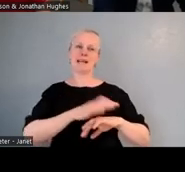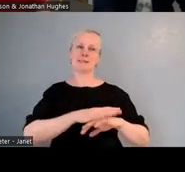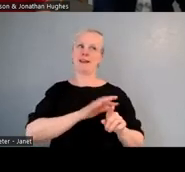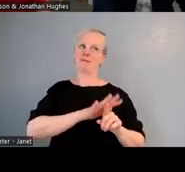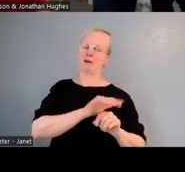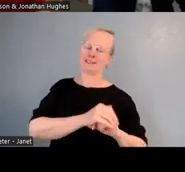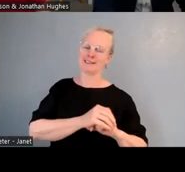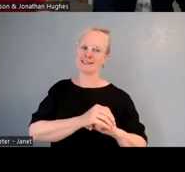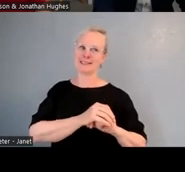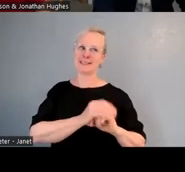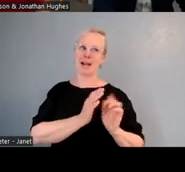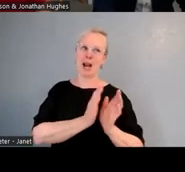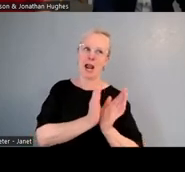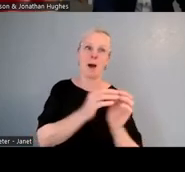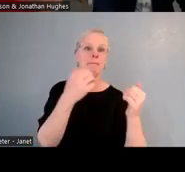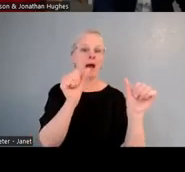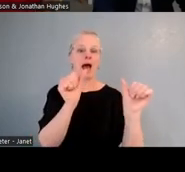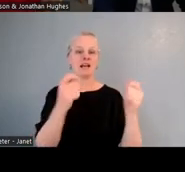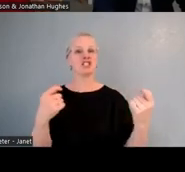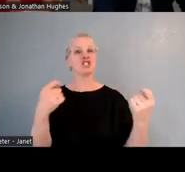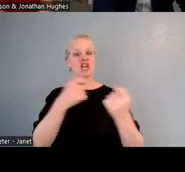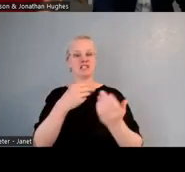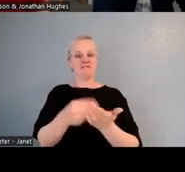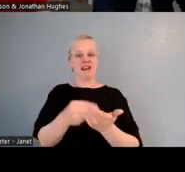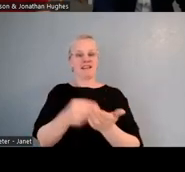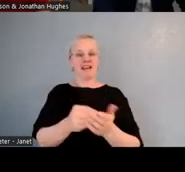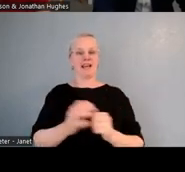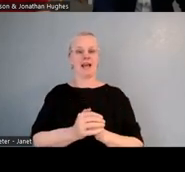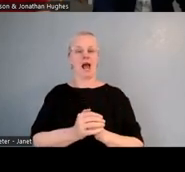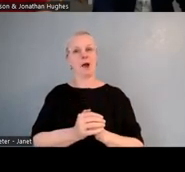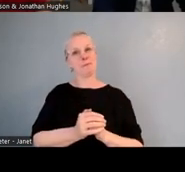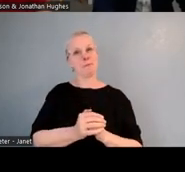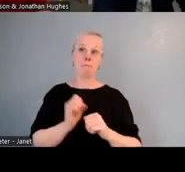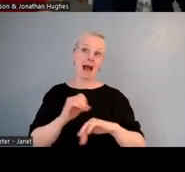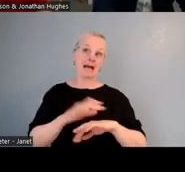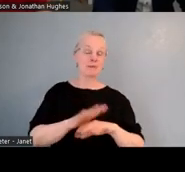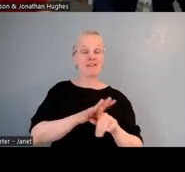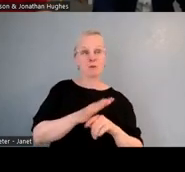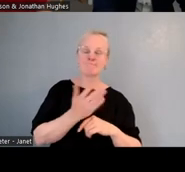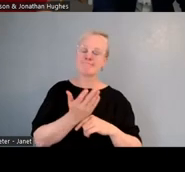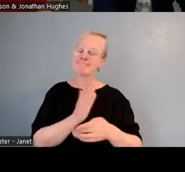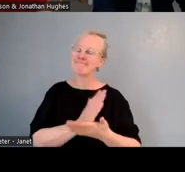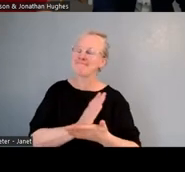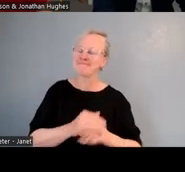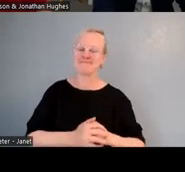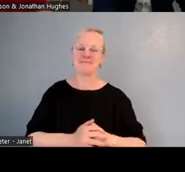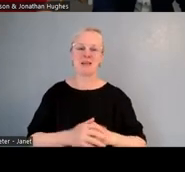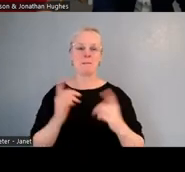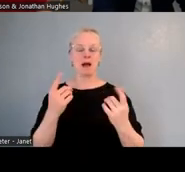that was changed at that time. I'm sure a coincidence. But this was a breakthrough that coincided with an agreement